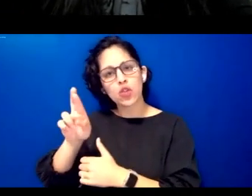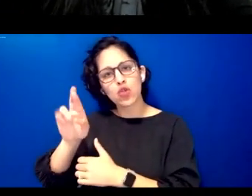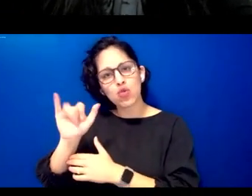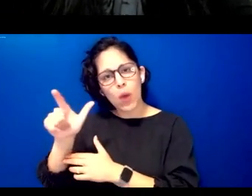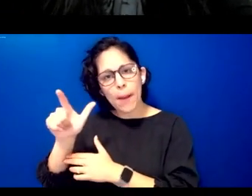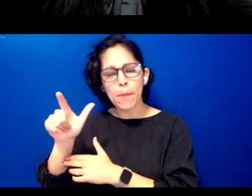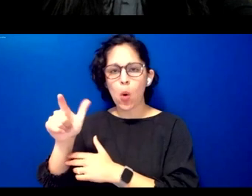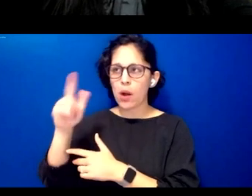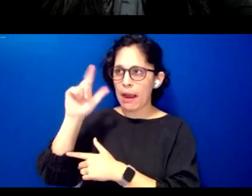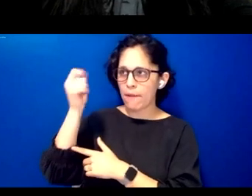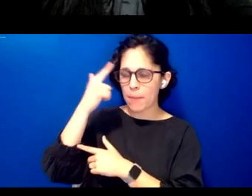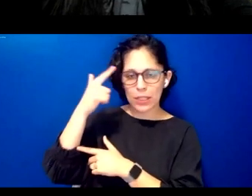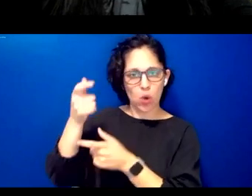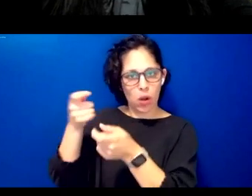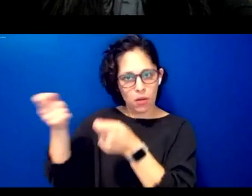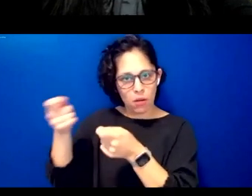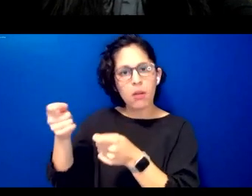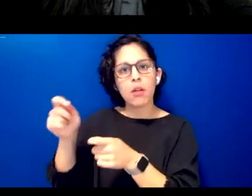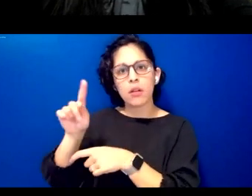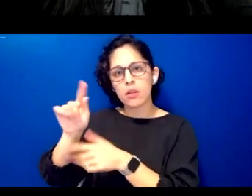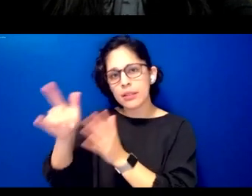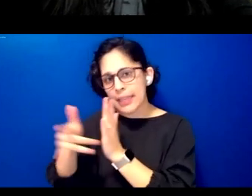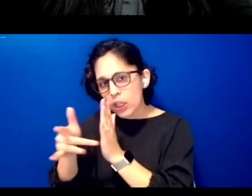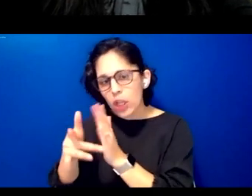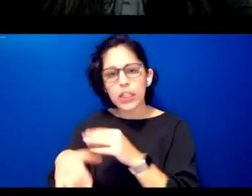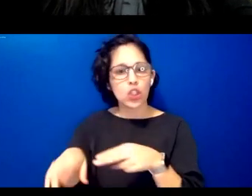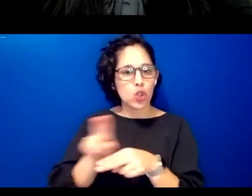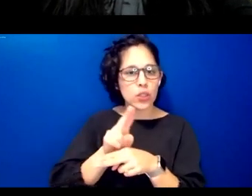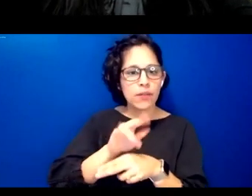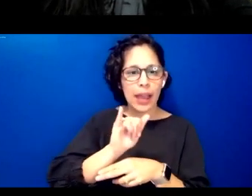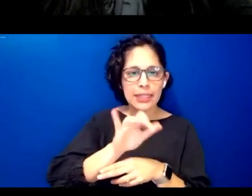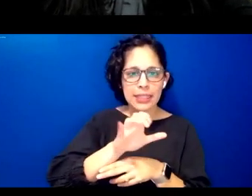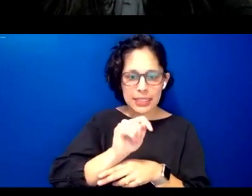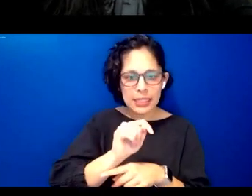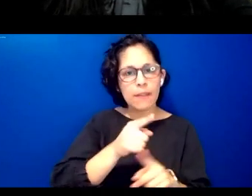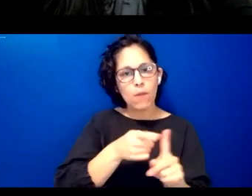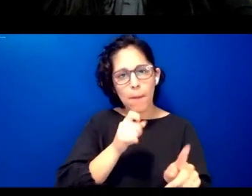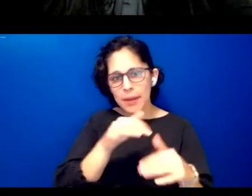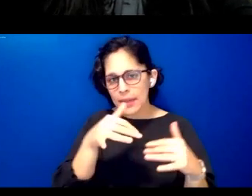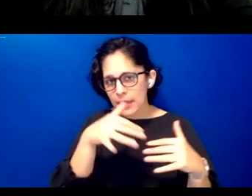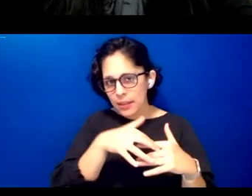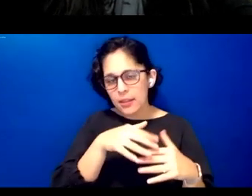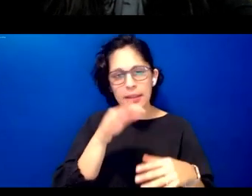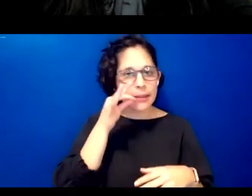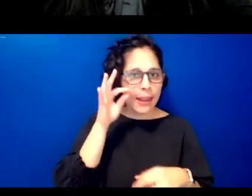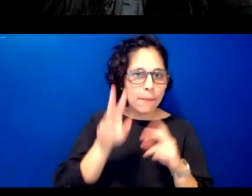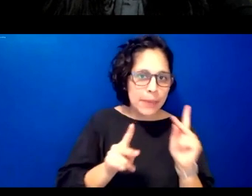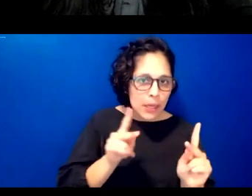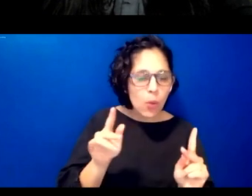technologies uses of icts by native peoples and indigenous pathways to decolonization